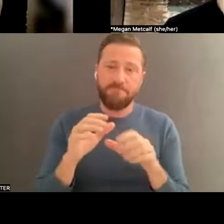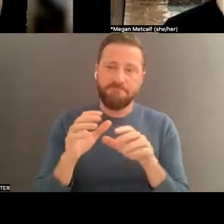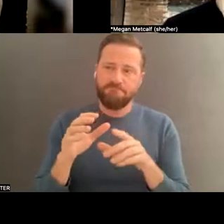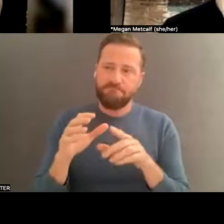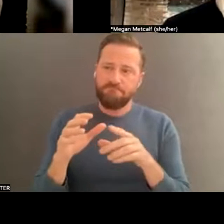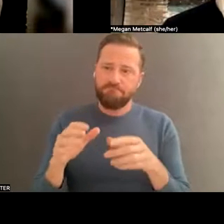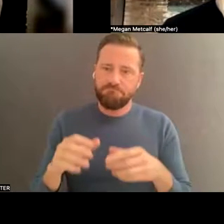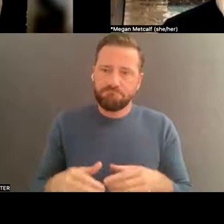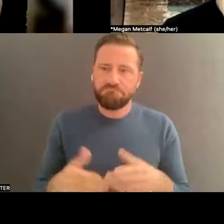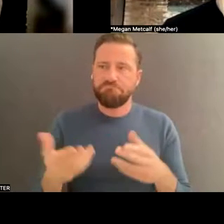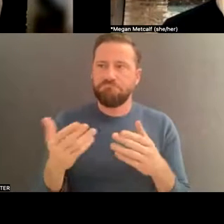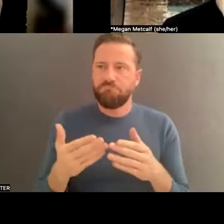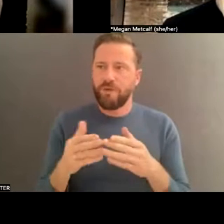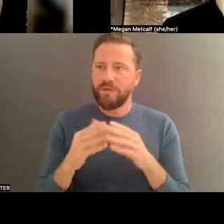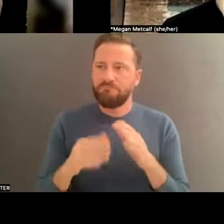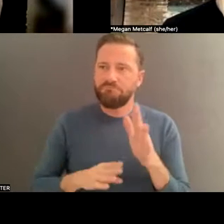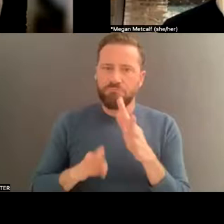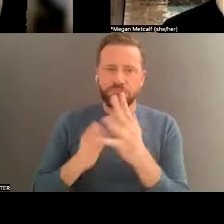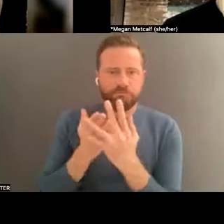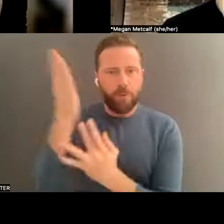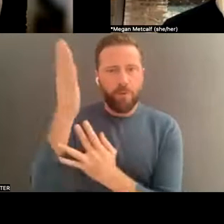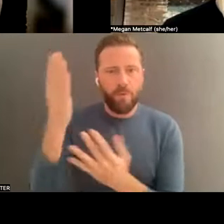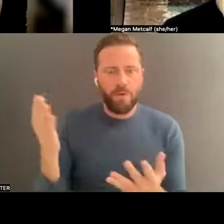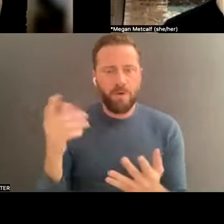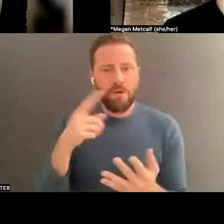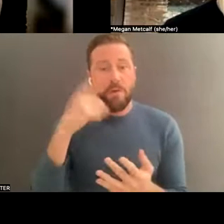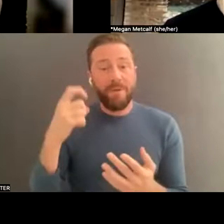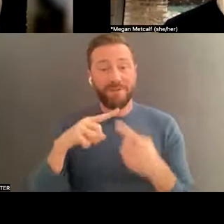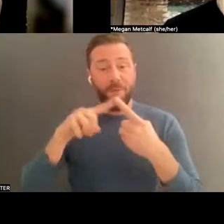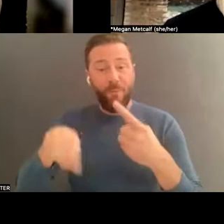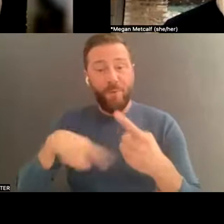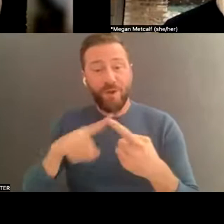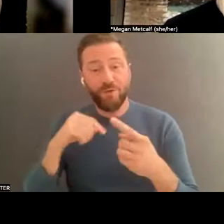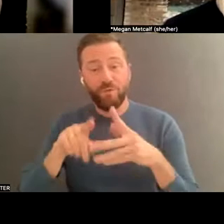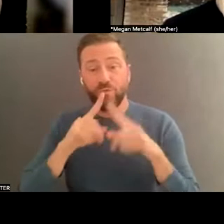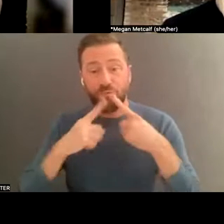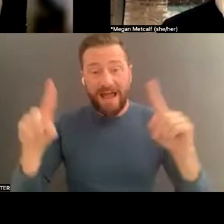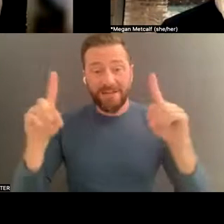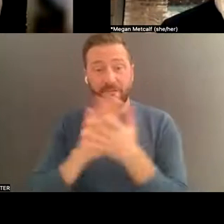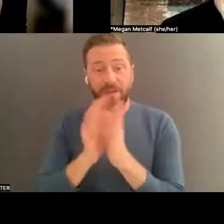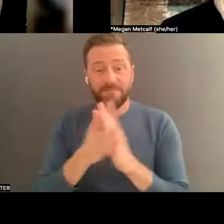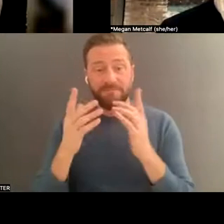you make it, you stop looking back at the people trying to make it. So I was going in and